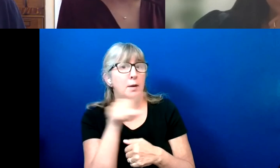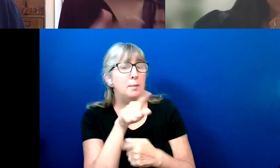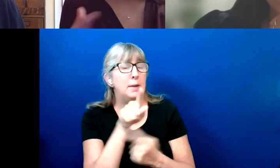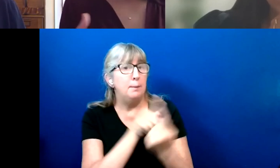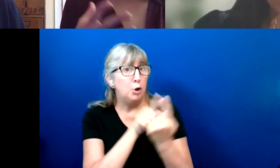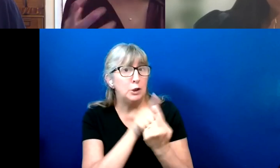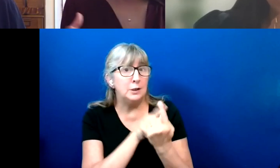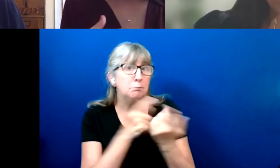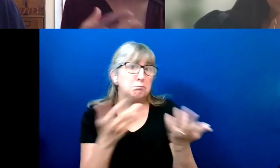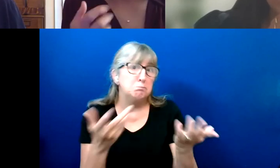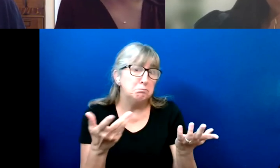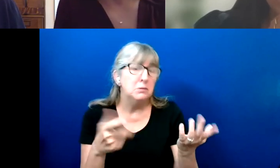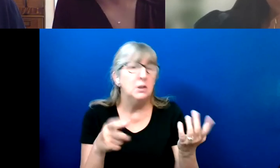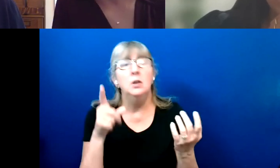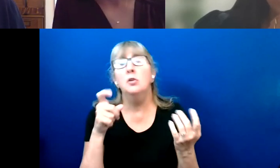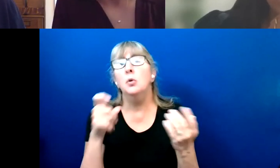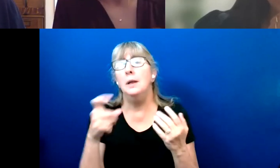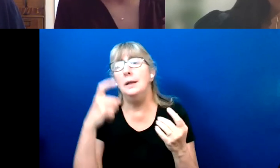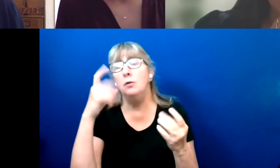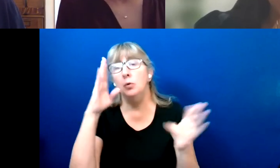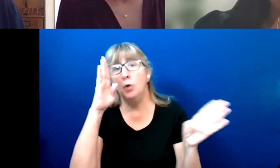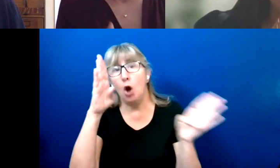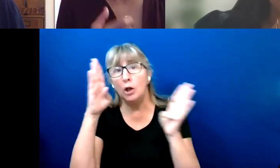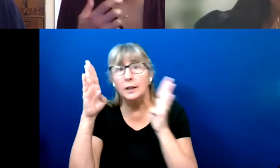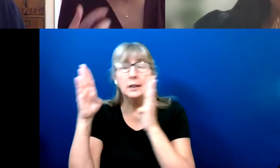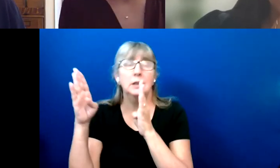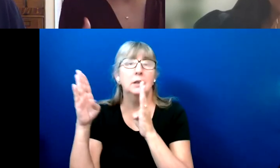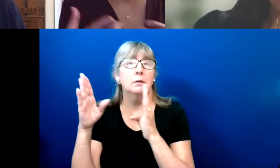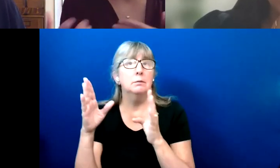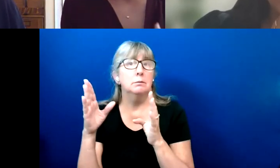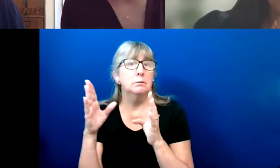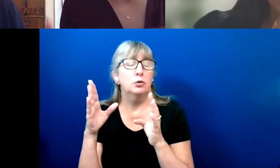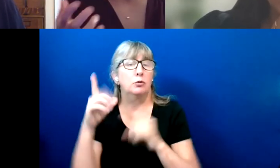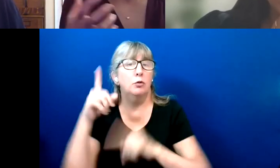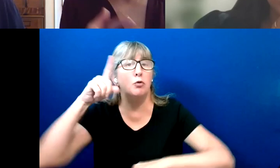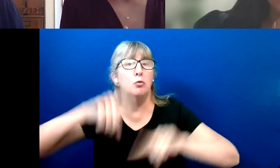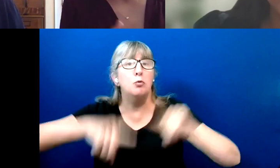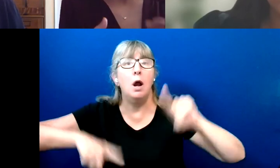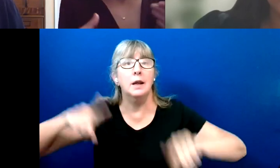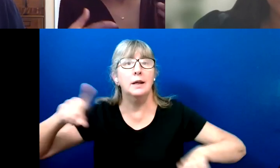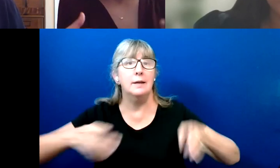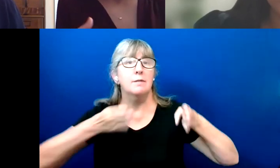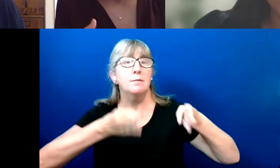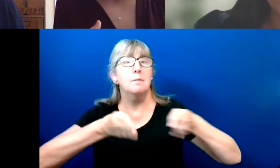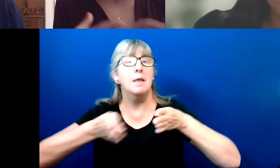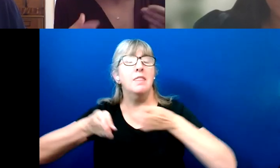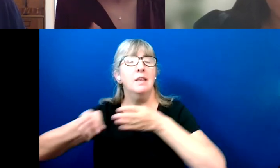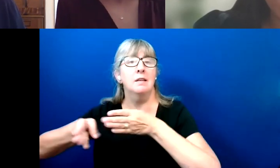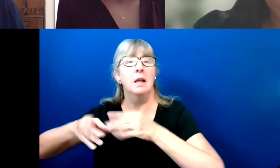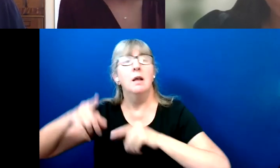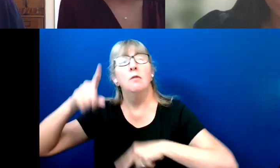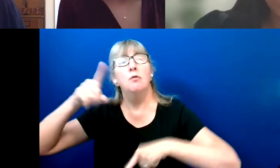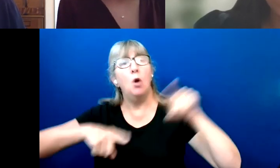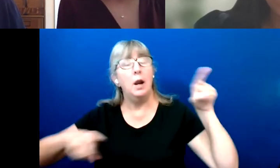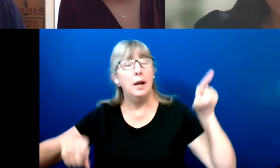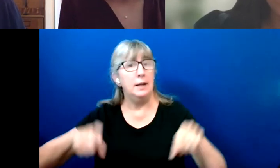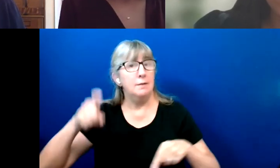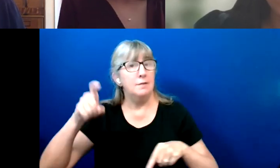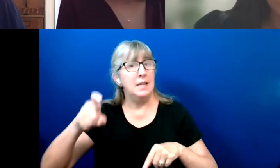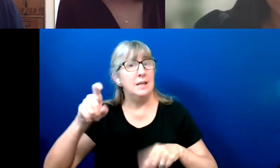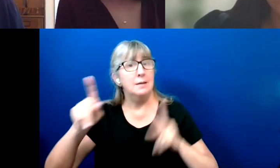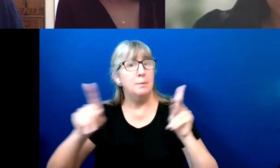So the variety of methods and variety of needs that people with disabilities have.